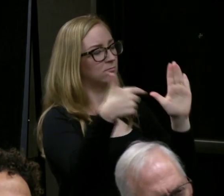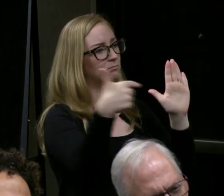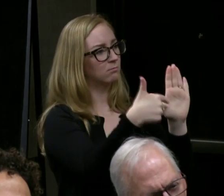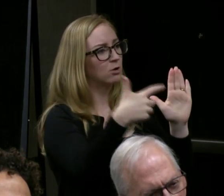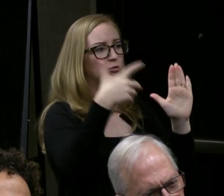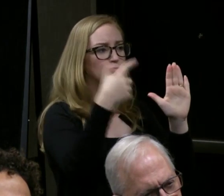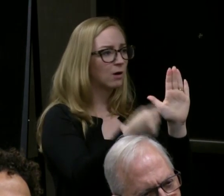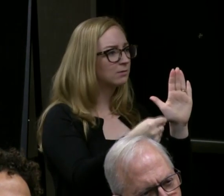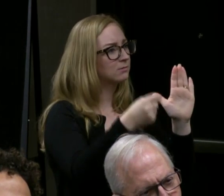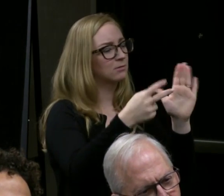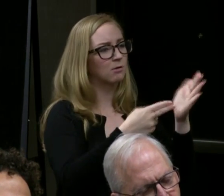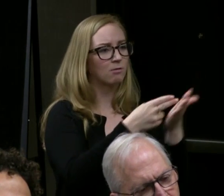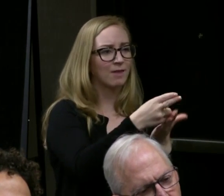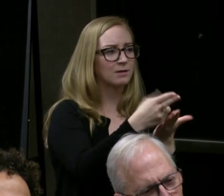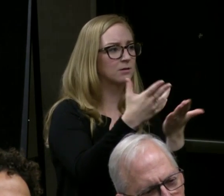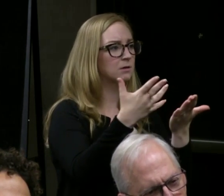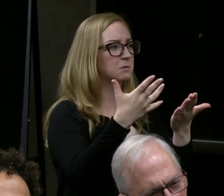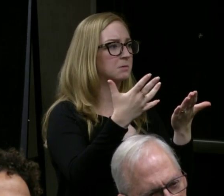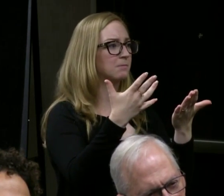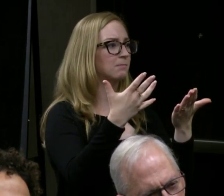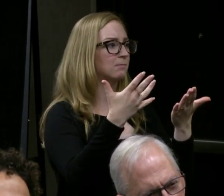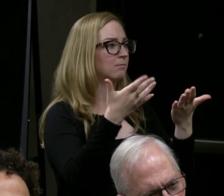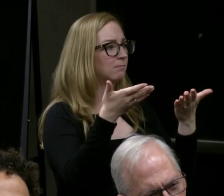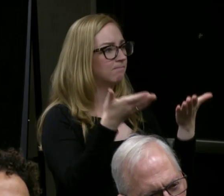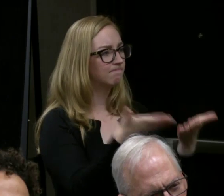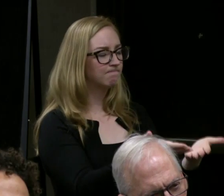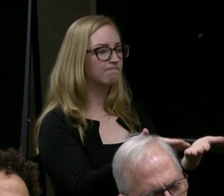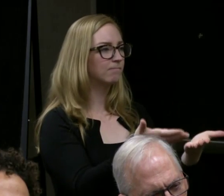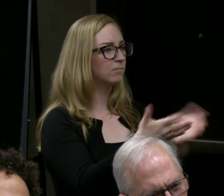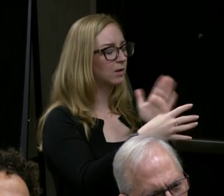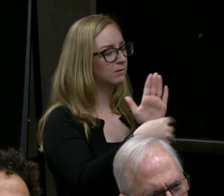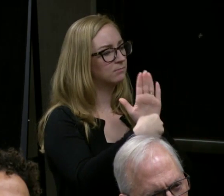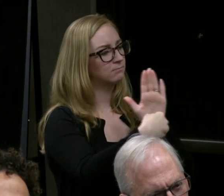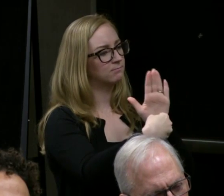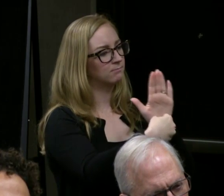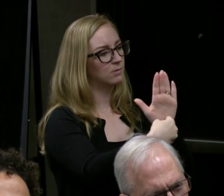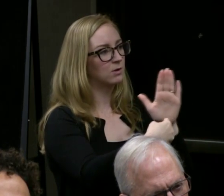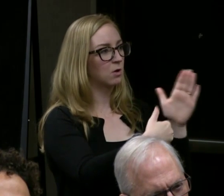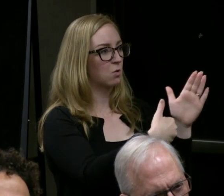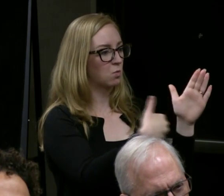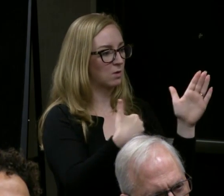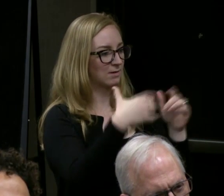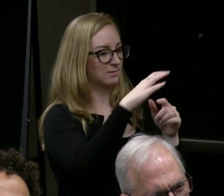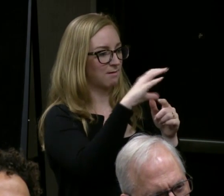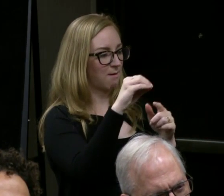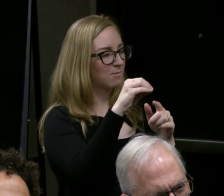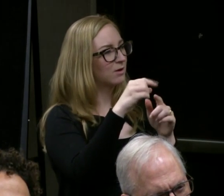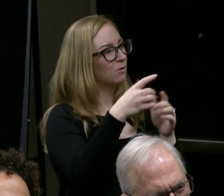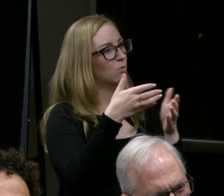demonstrating that we as a company are also in it for the long haul.